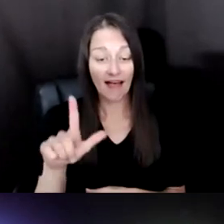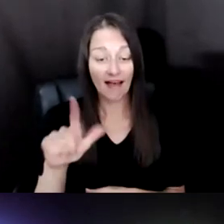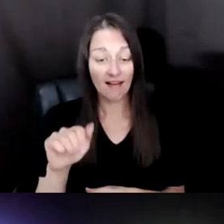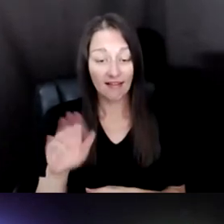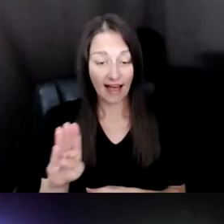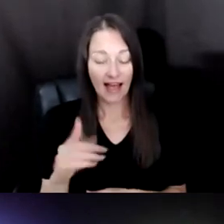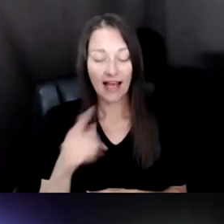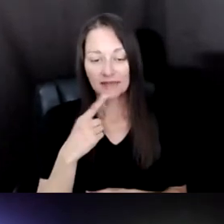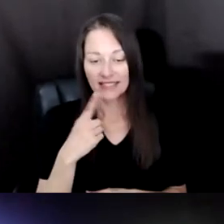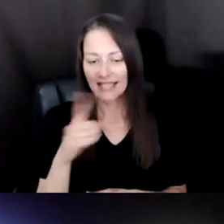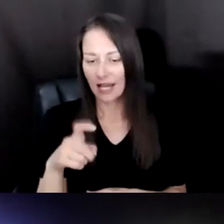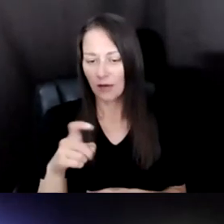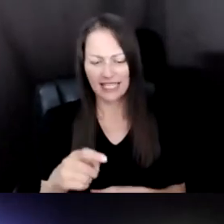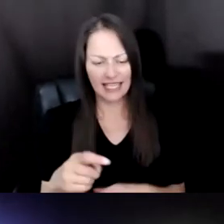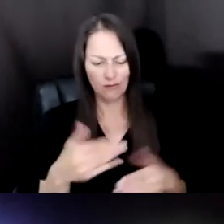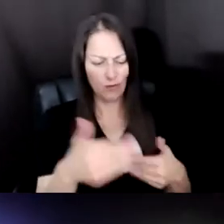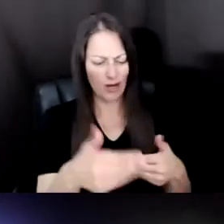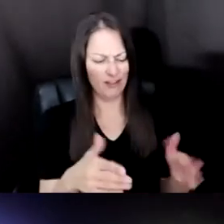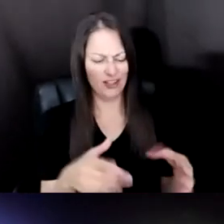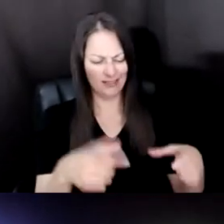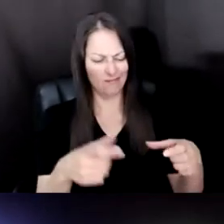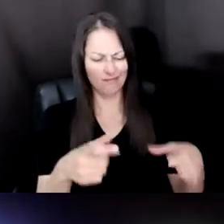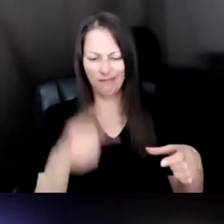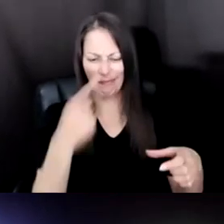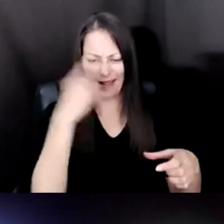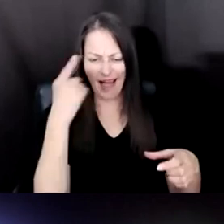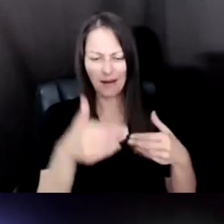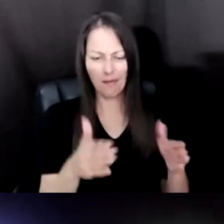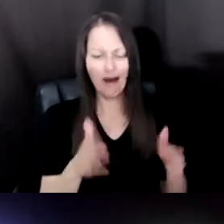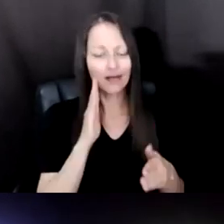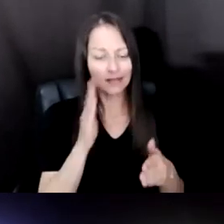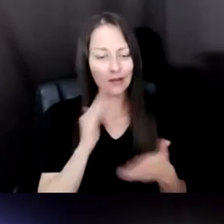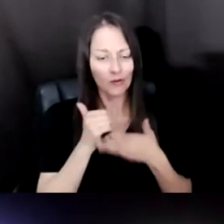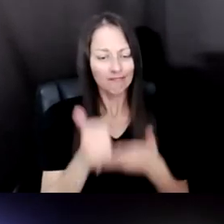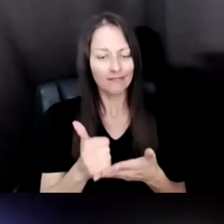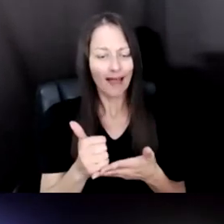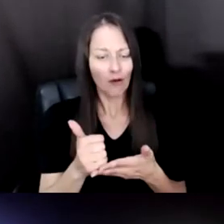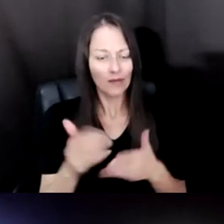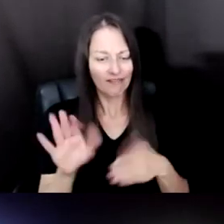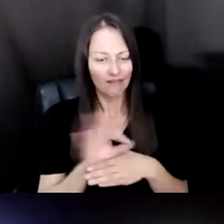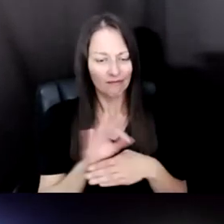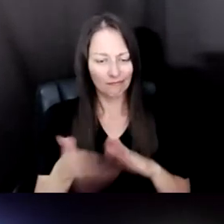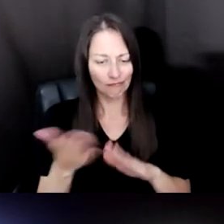LITTLE BLACK BOX IS THAT'S GOING TO REALLY MAKE THIS WORK ONCE WE GET THE LINES RUN. SO THAT'S